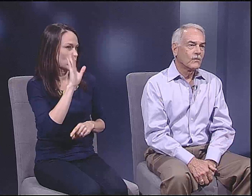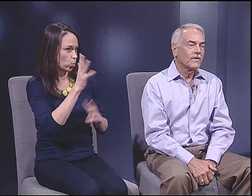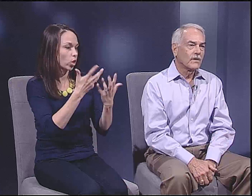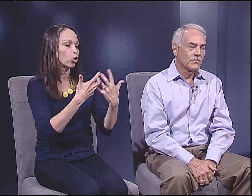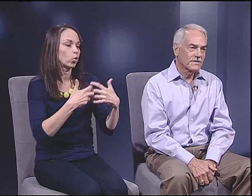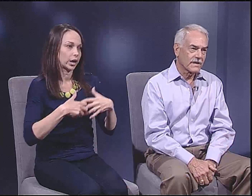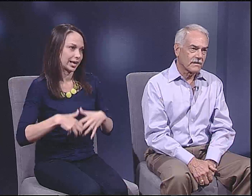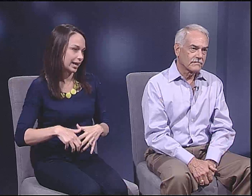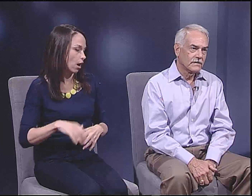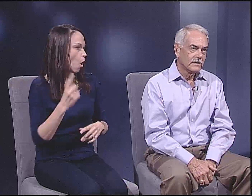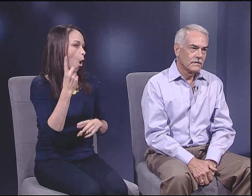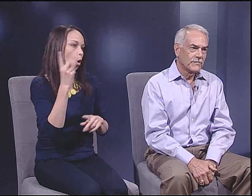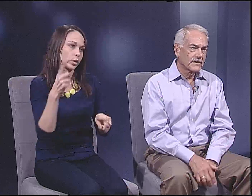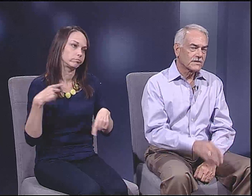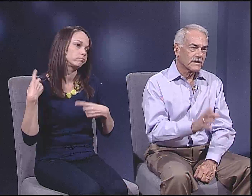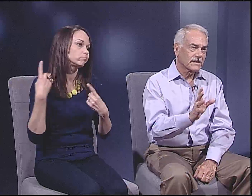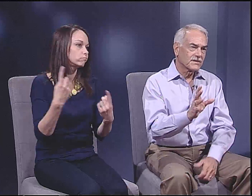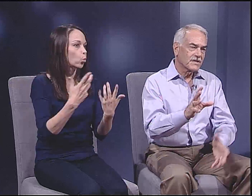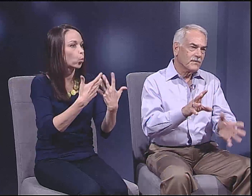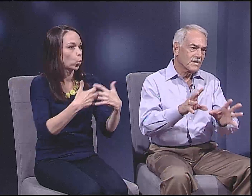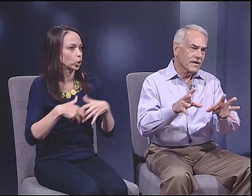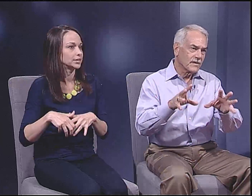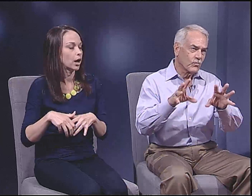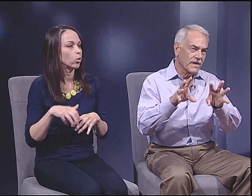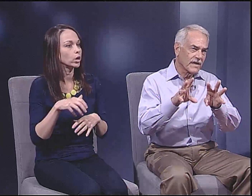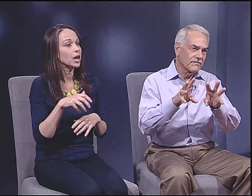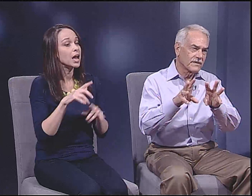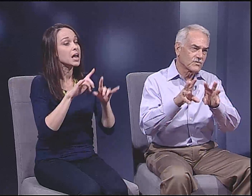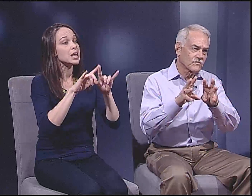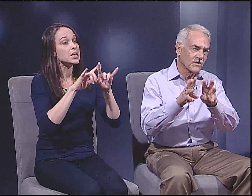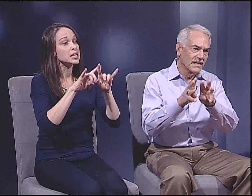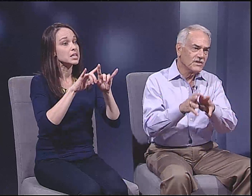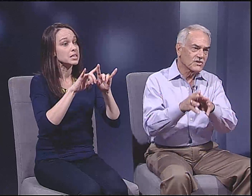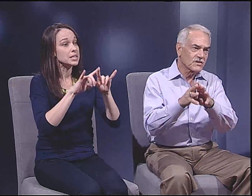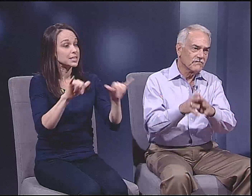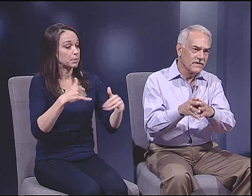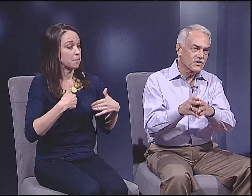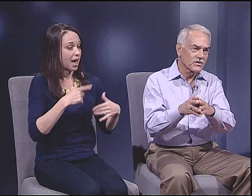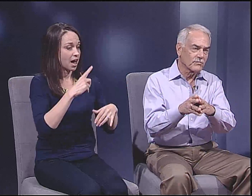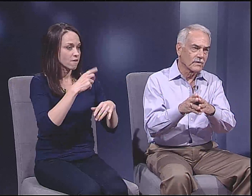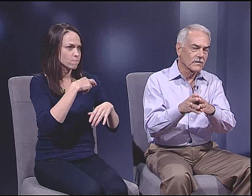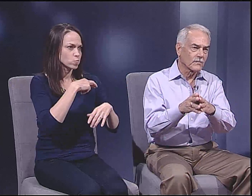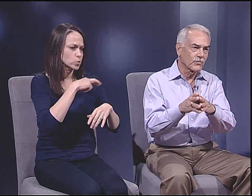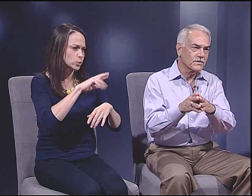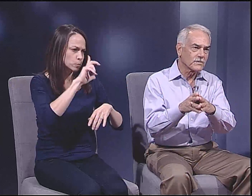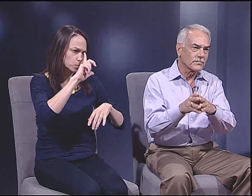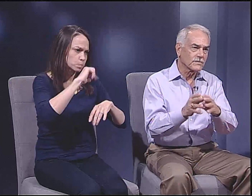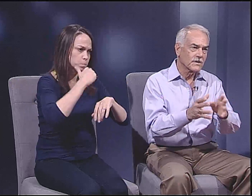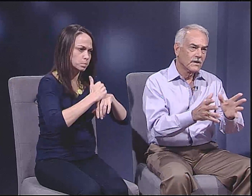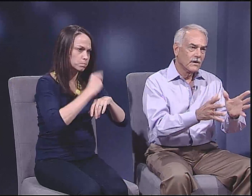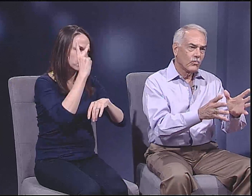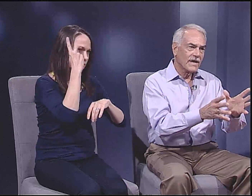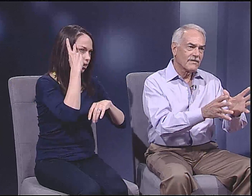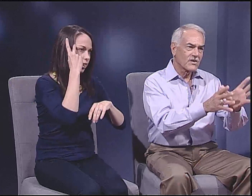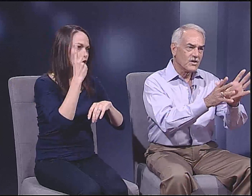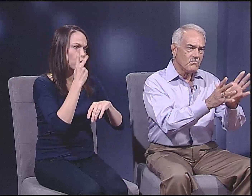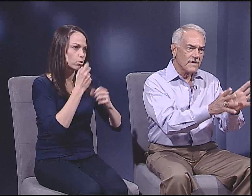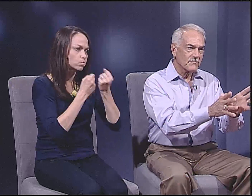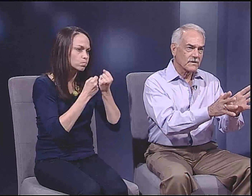We always have, because at the same time that we have this religious conviction to political principles, we have a commitment